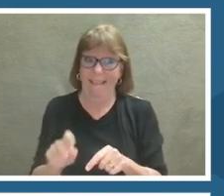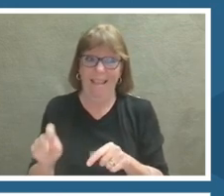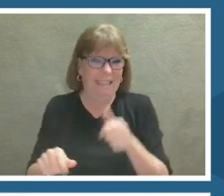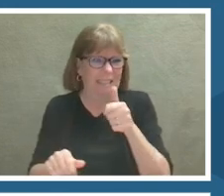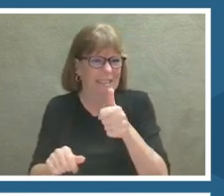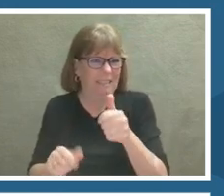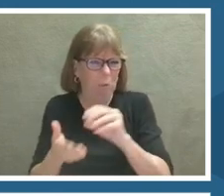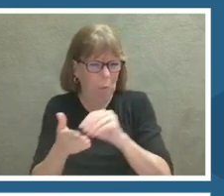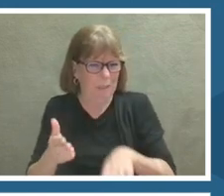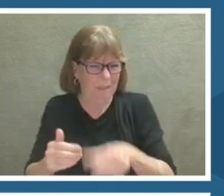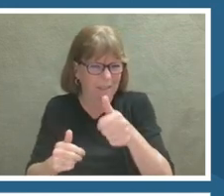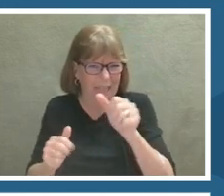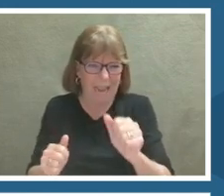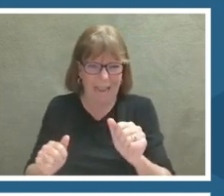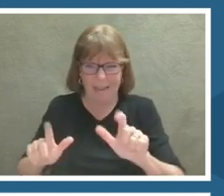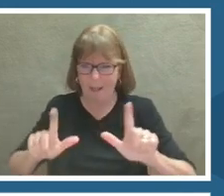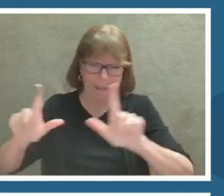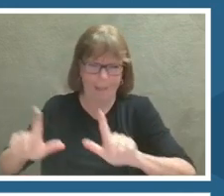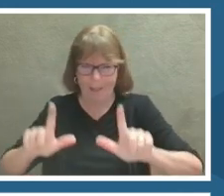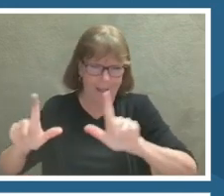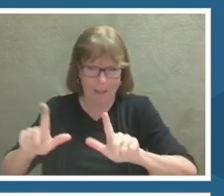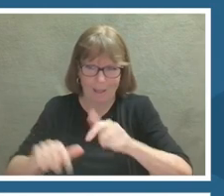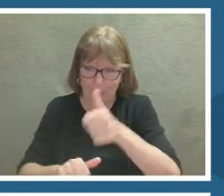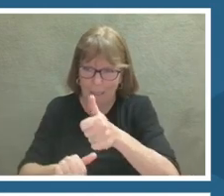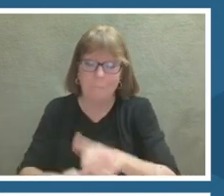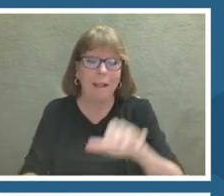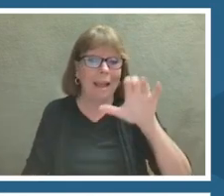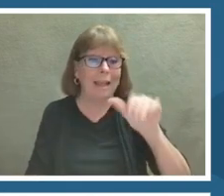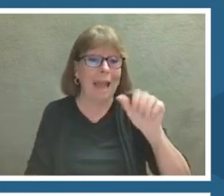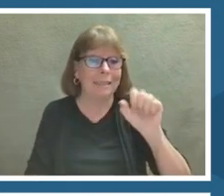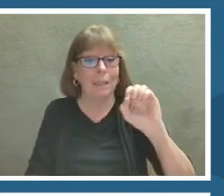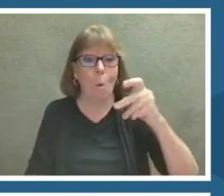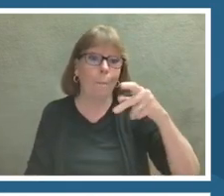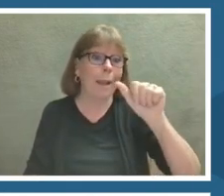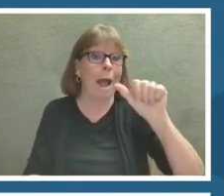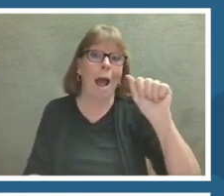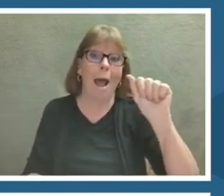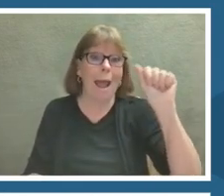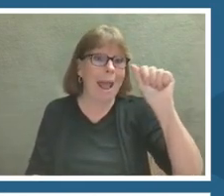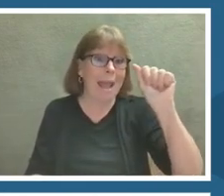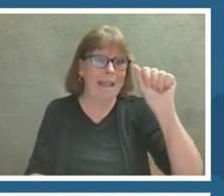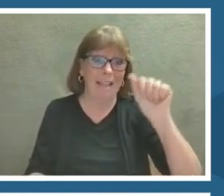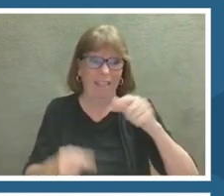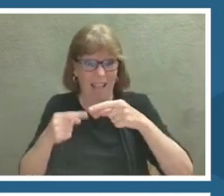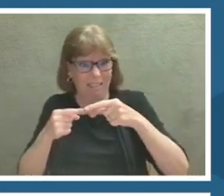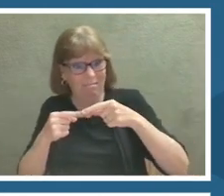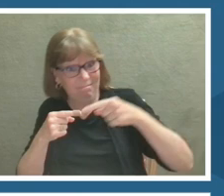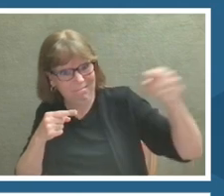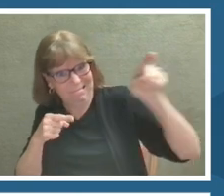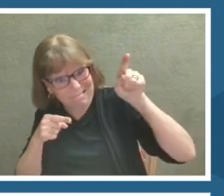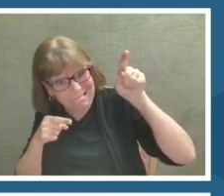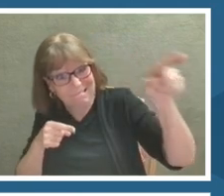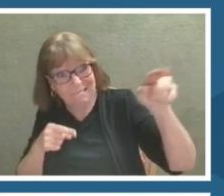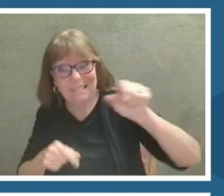Here it is, here is Cassiopeia A. The controls are the same.